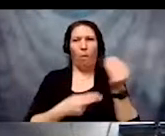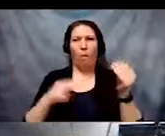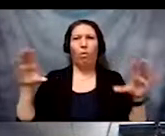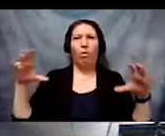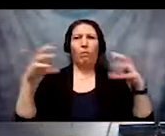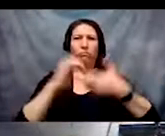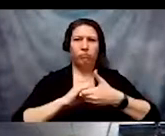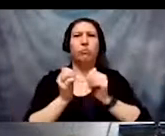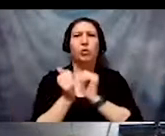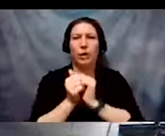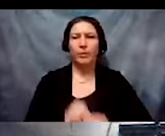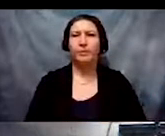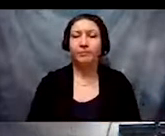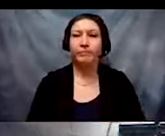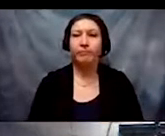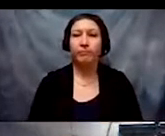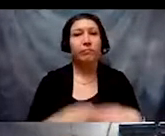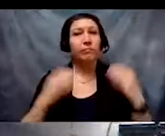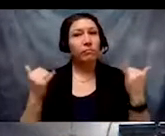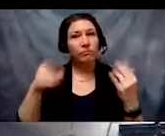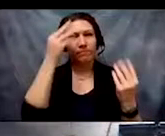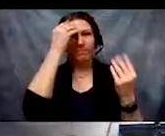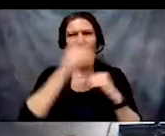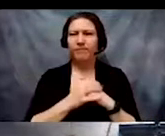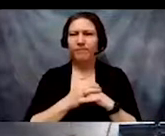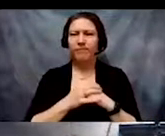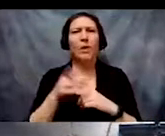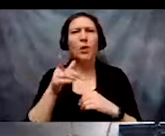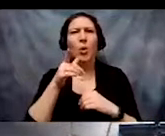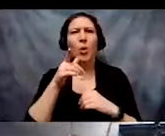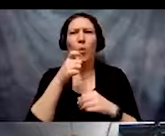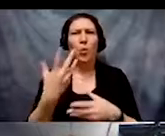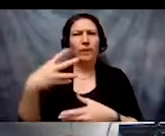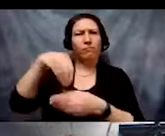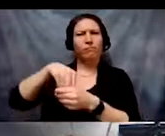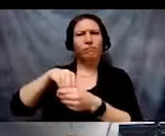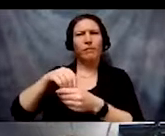ask today are 1) Who is included and favored according to